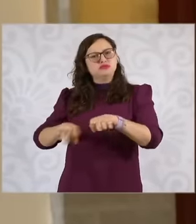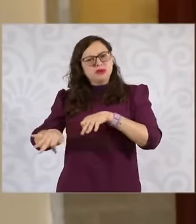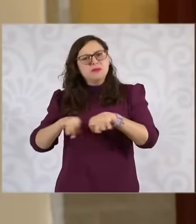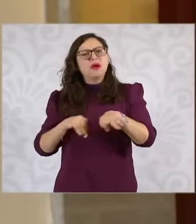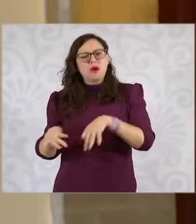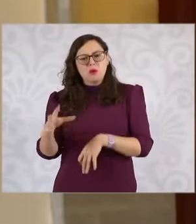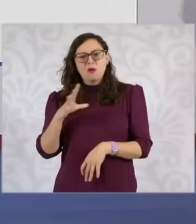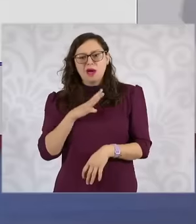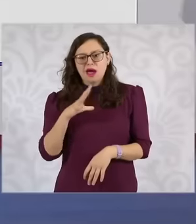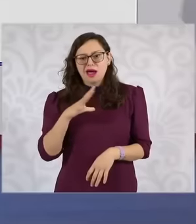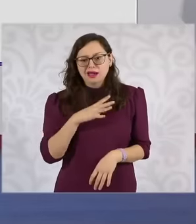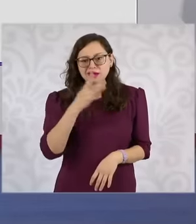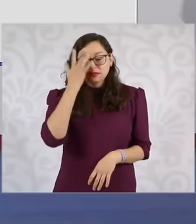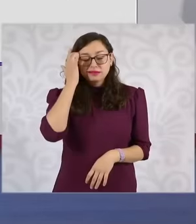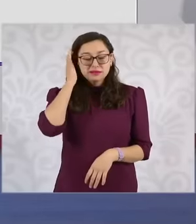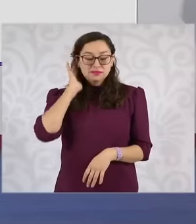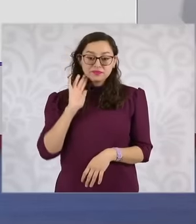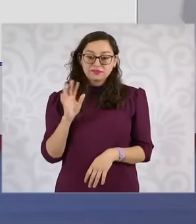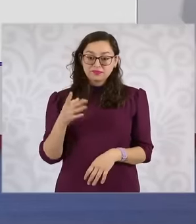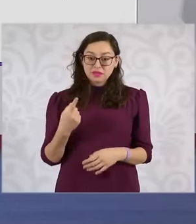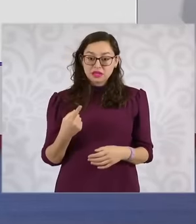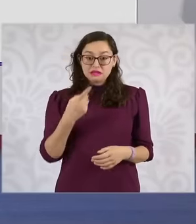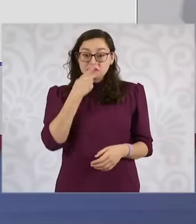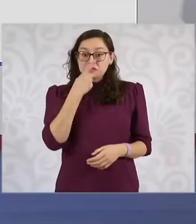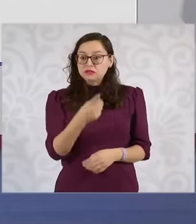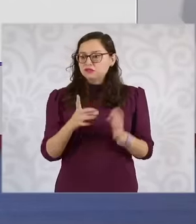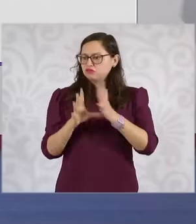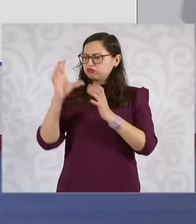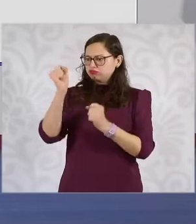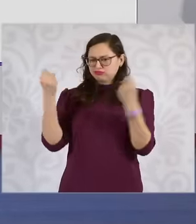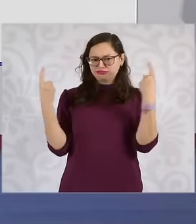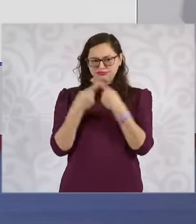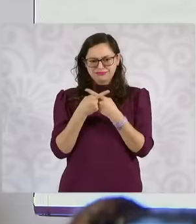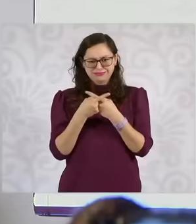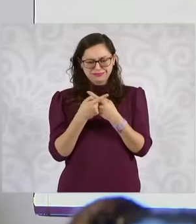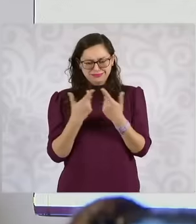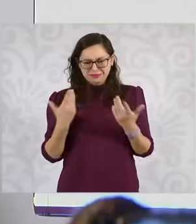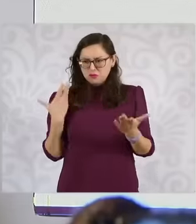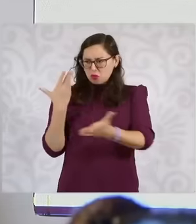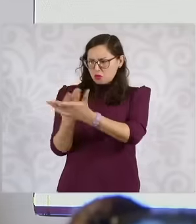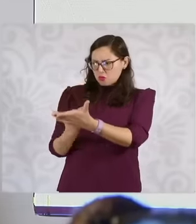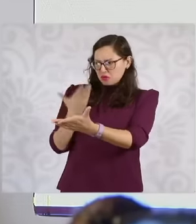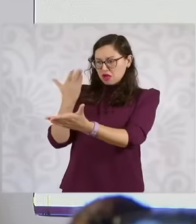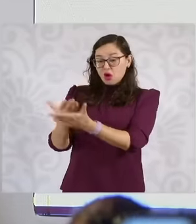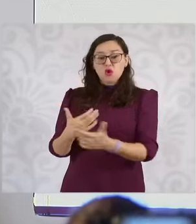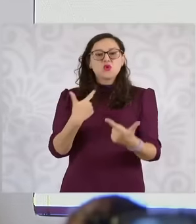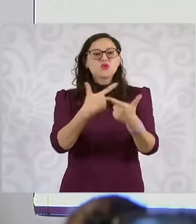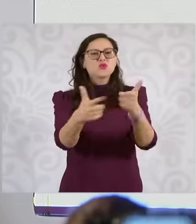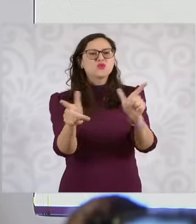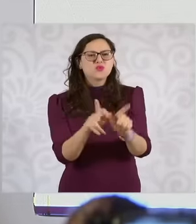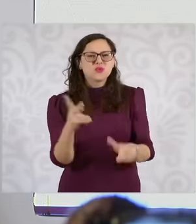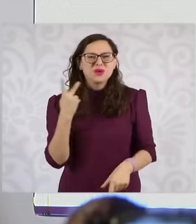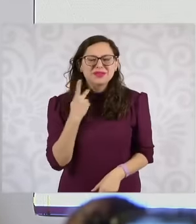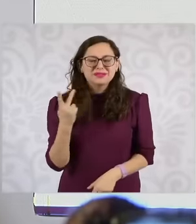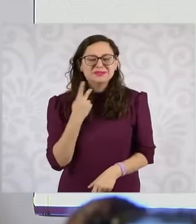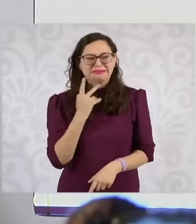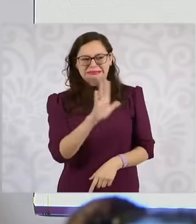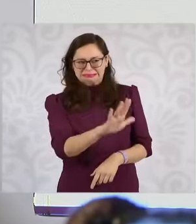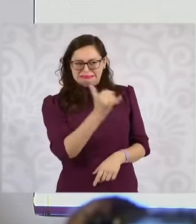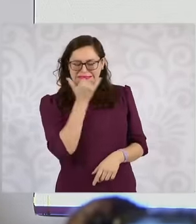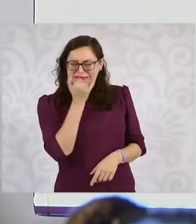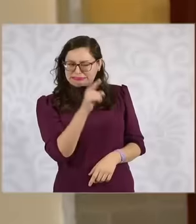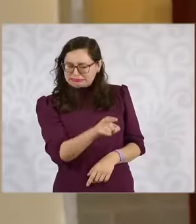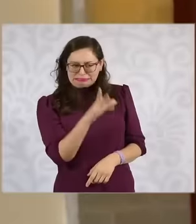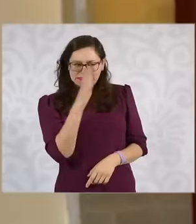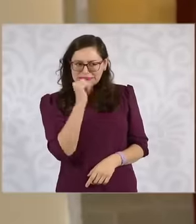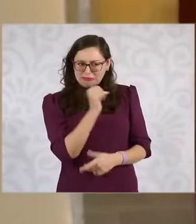by political parties that do not have legal personality for this and However,